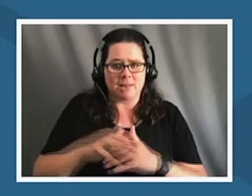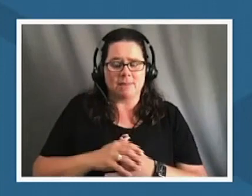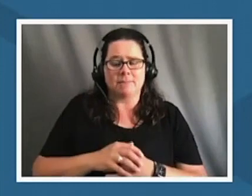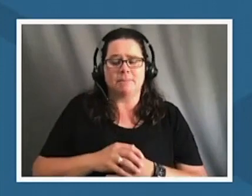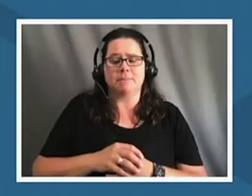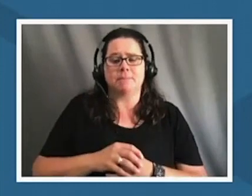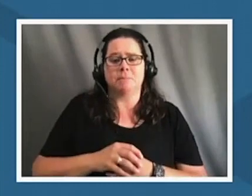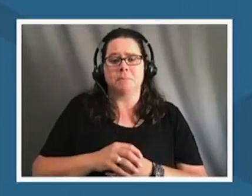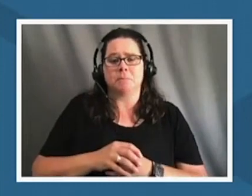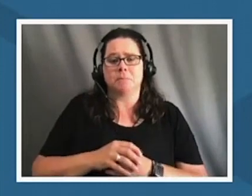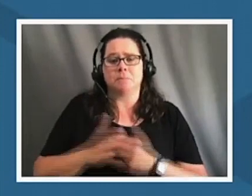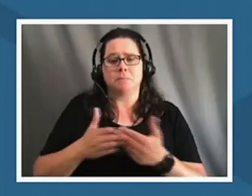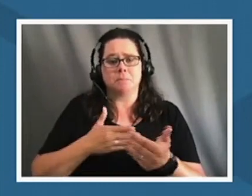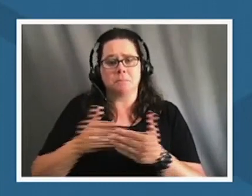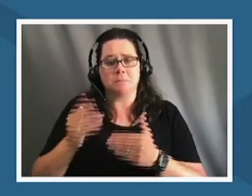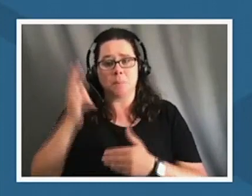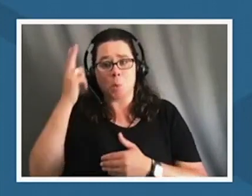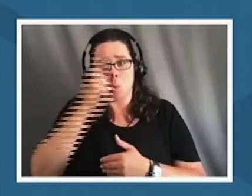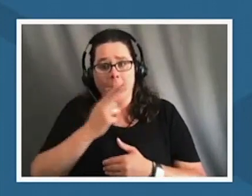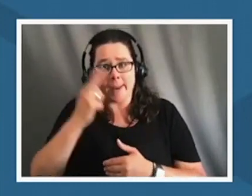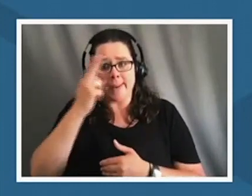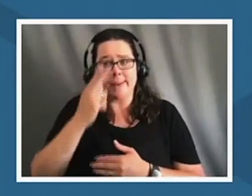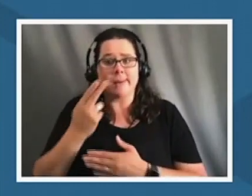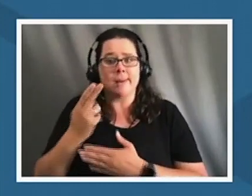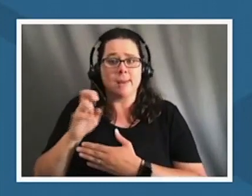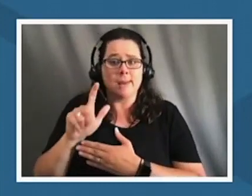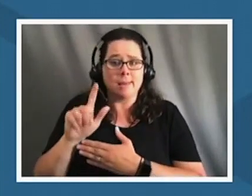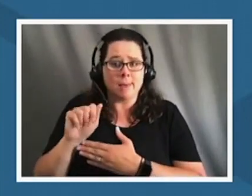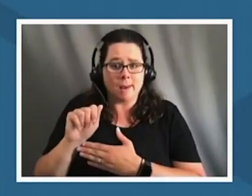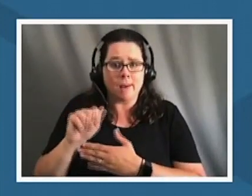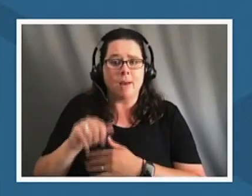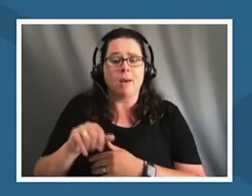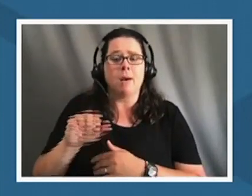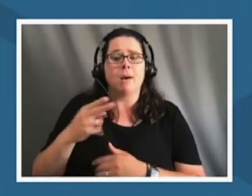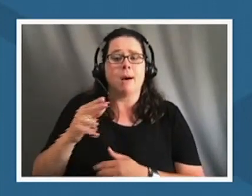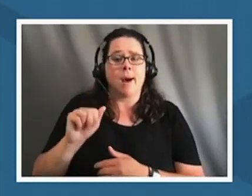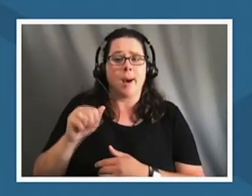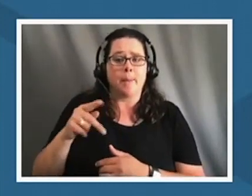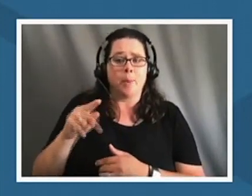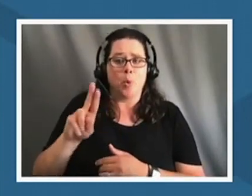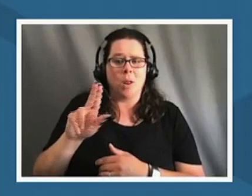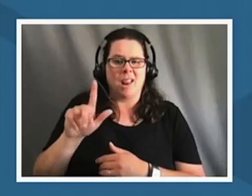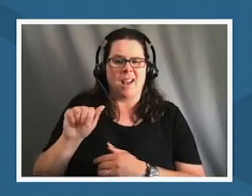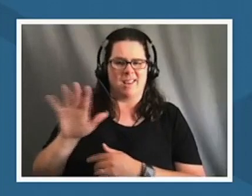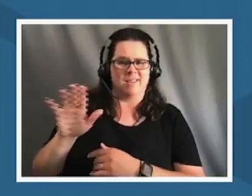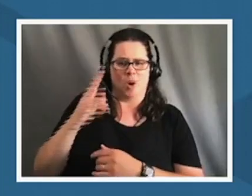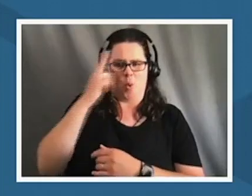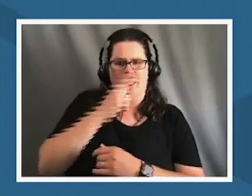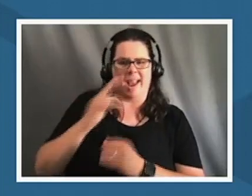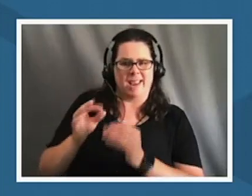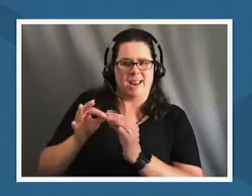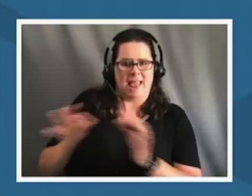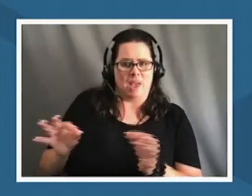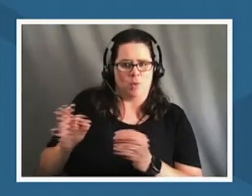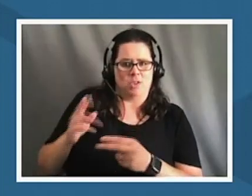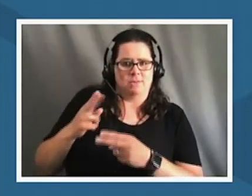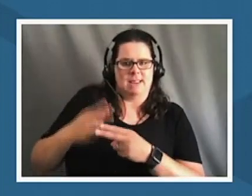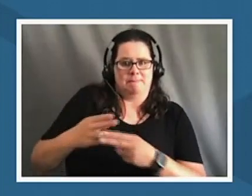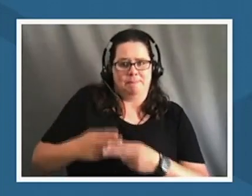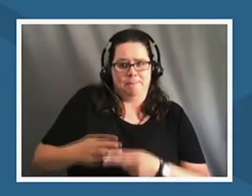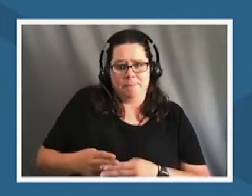in hawaii in hilo in our ahupuaa or